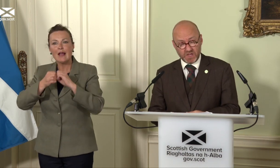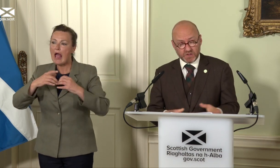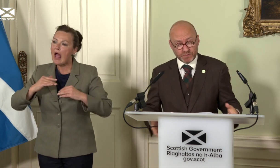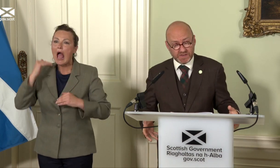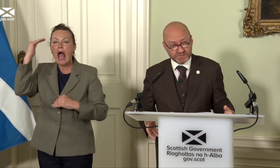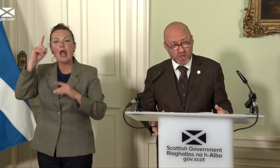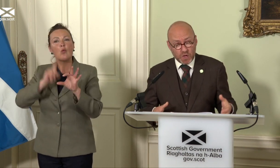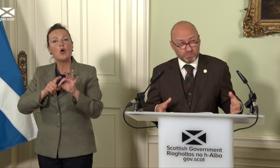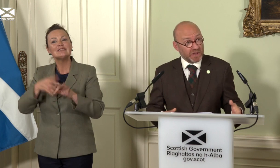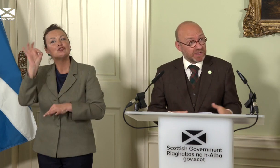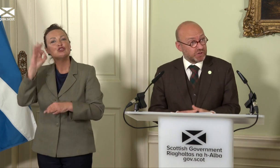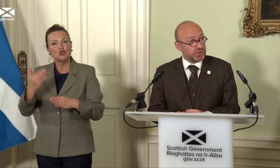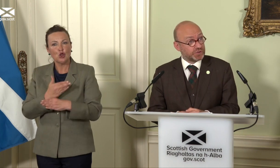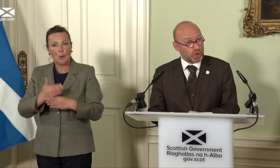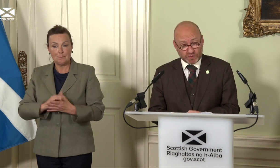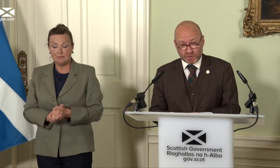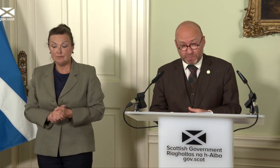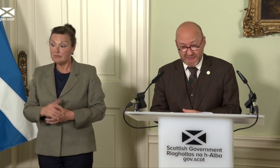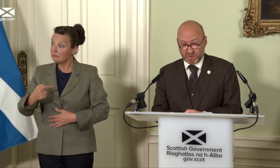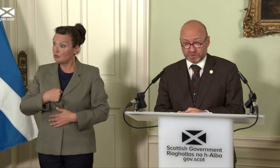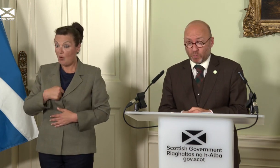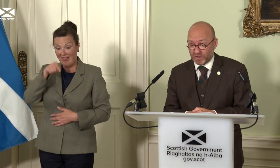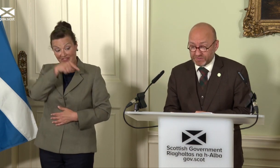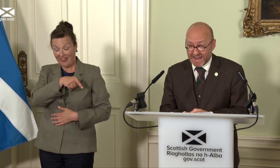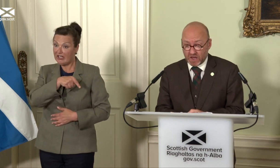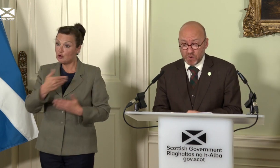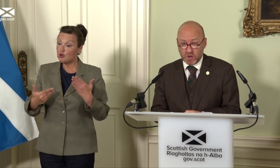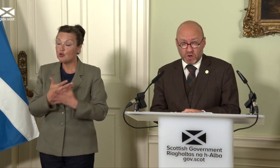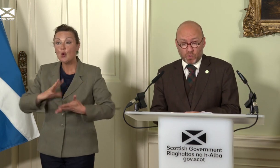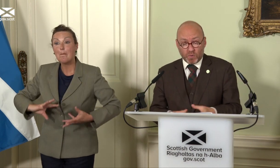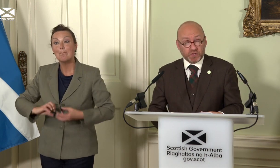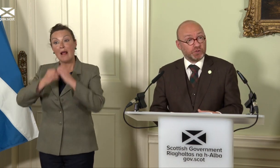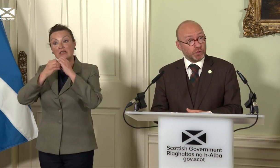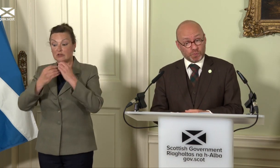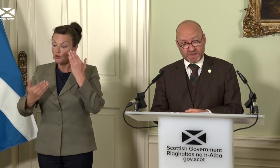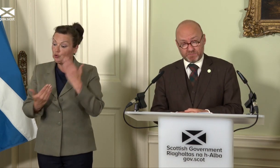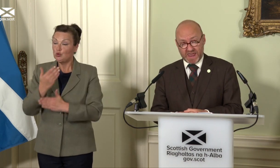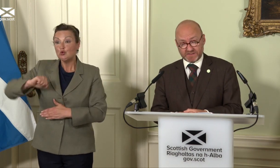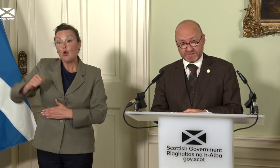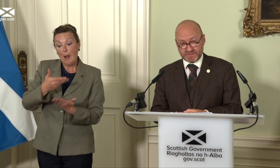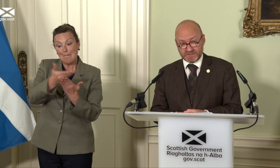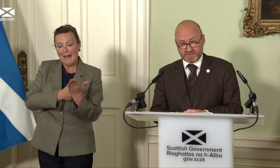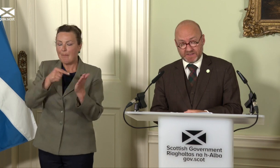So these Building a New Scotland papers will set out what we could do with independence. They will